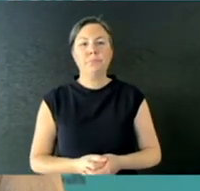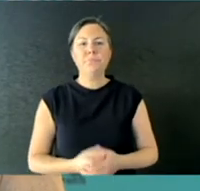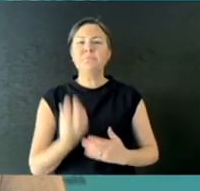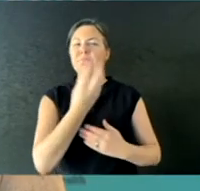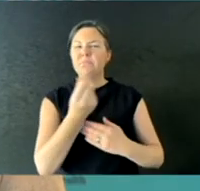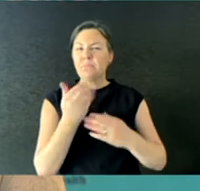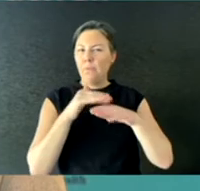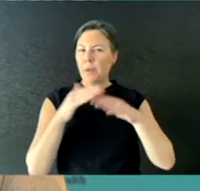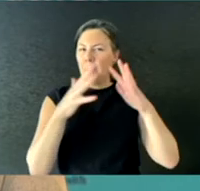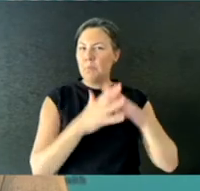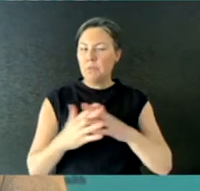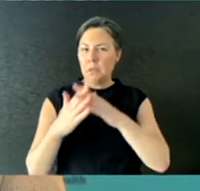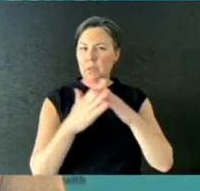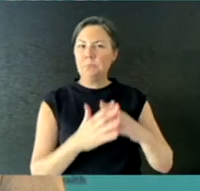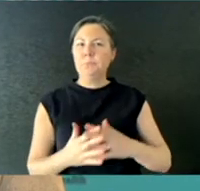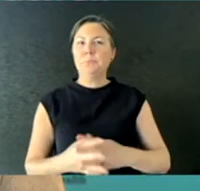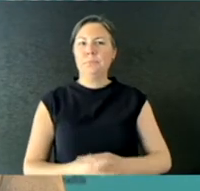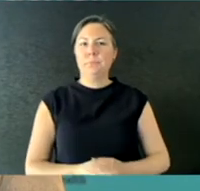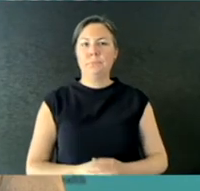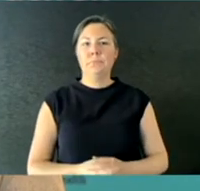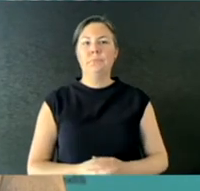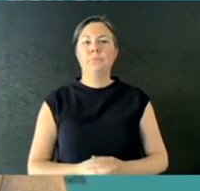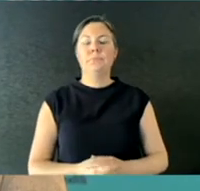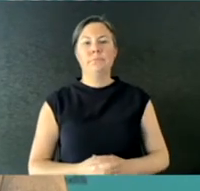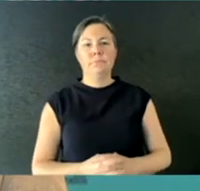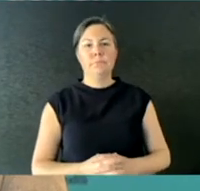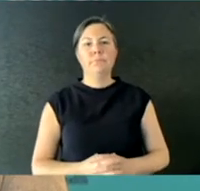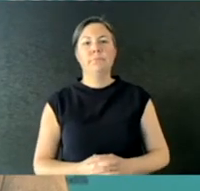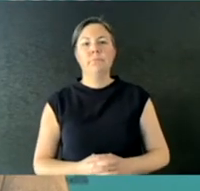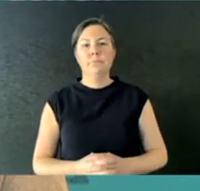that they're saying airborne transmission is one of the main ways that COVID is spread.